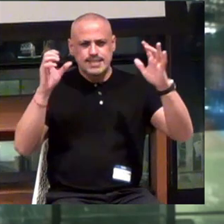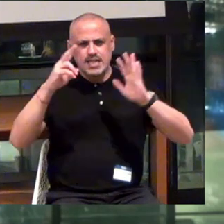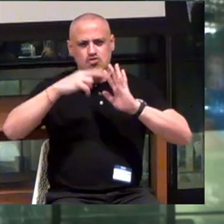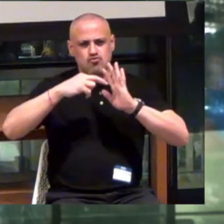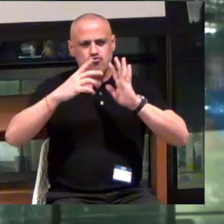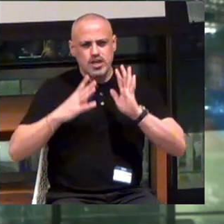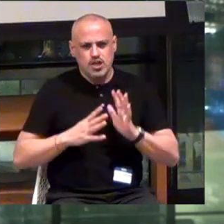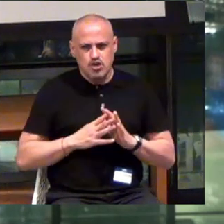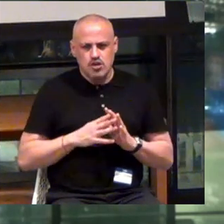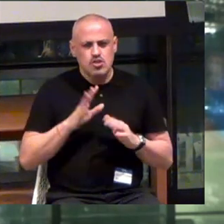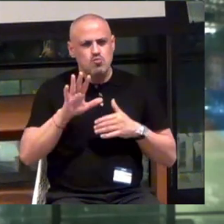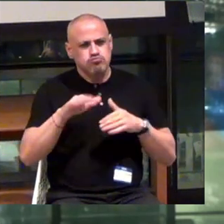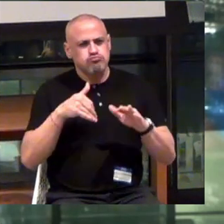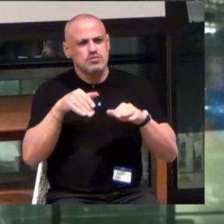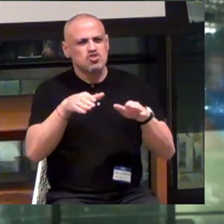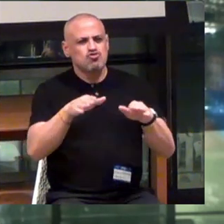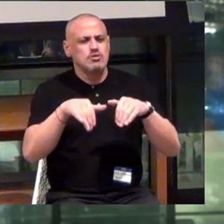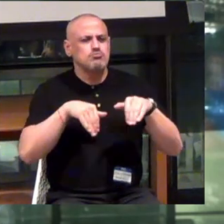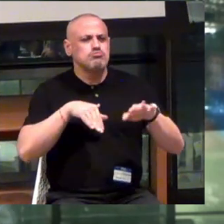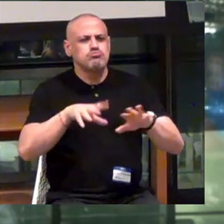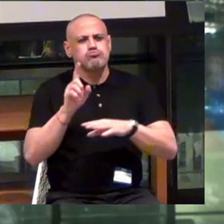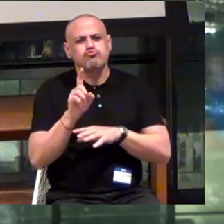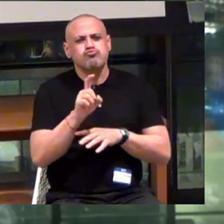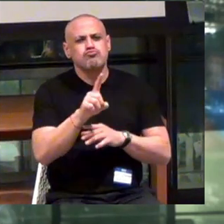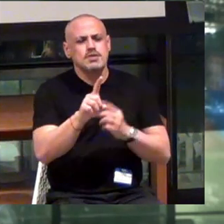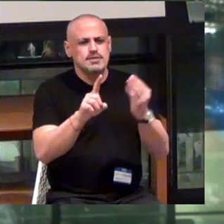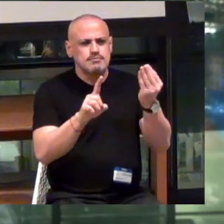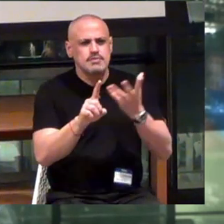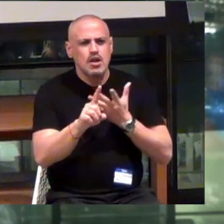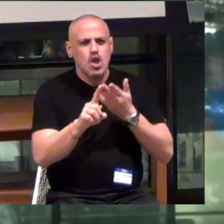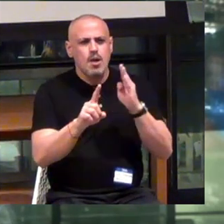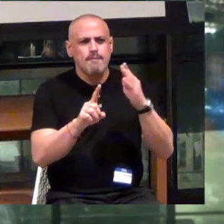So you're walking down the street and it's telling you -- there's a blue house on your